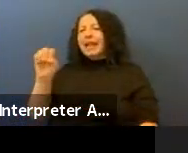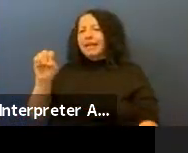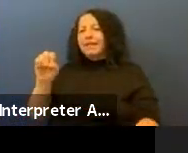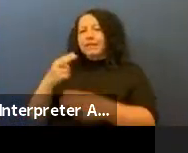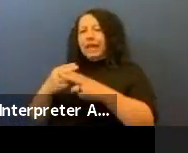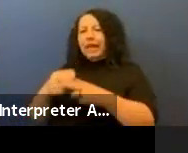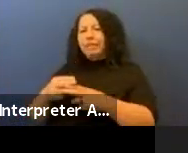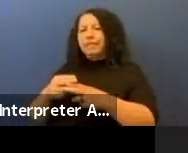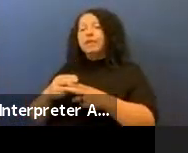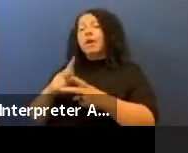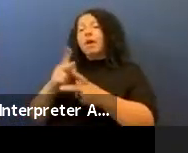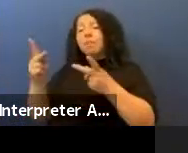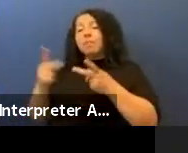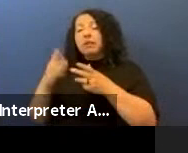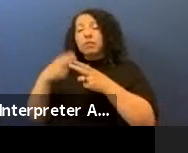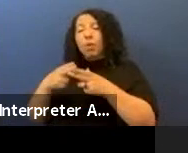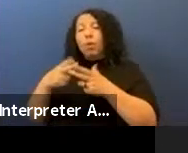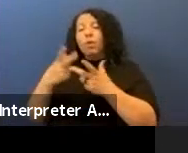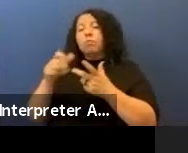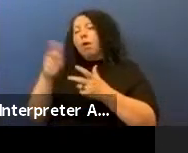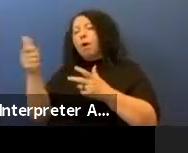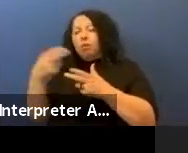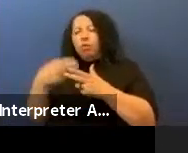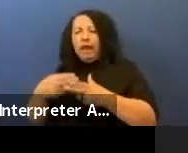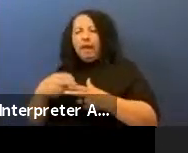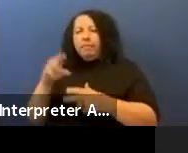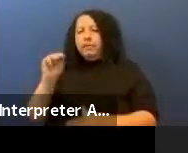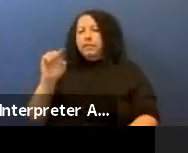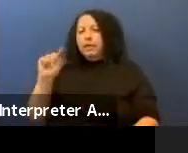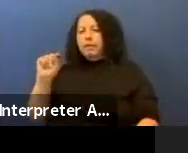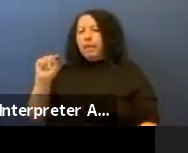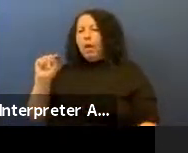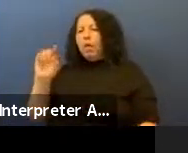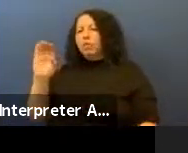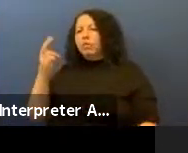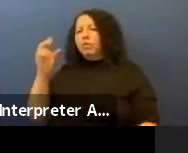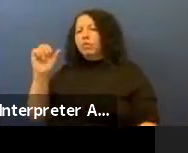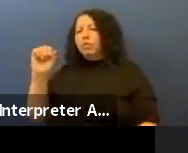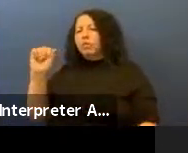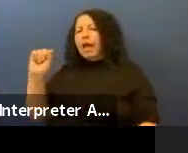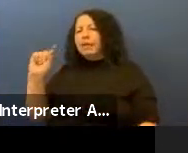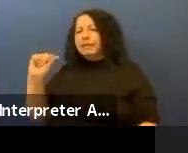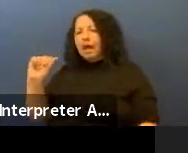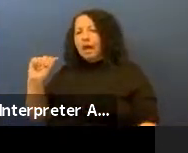Mount Shasta, Mount Rainier, and other such -